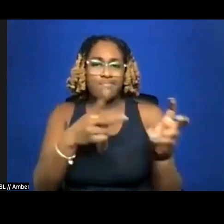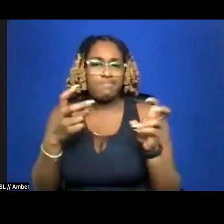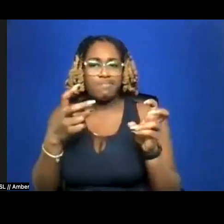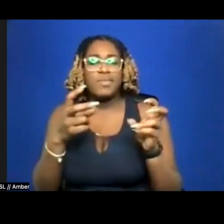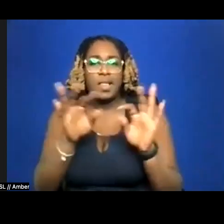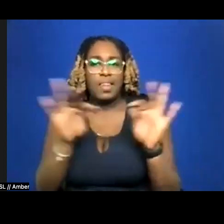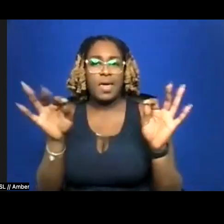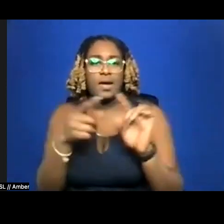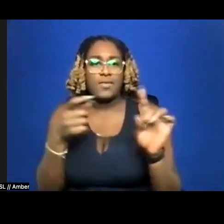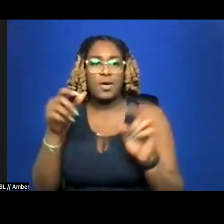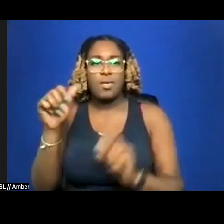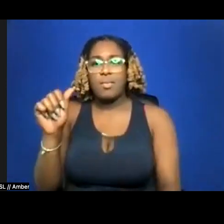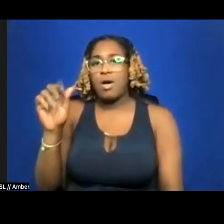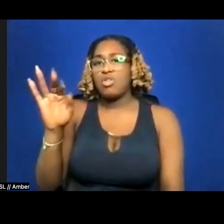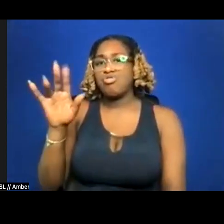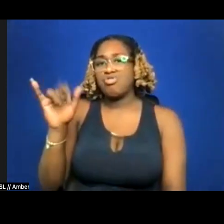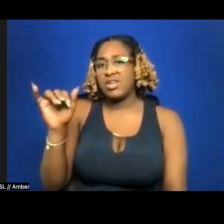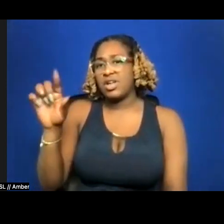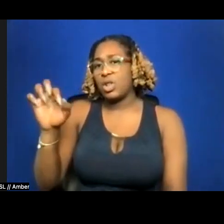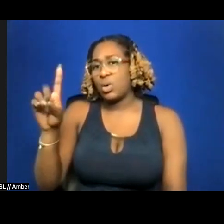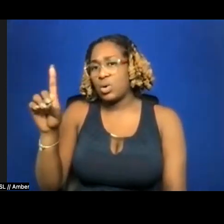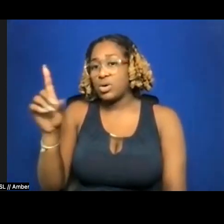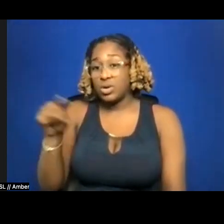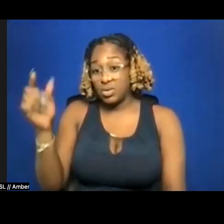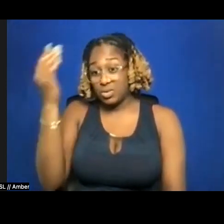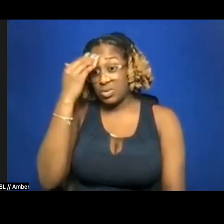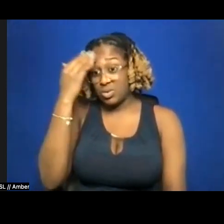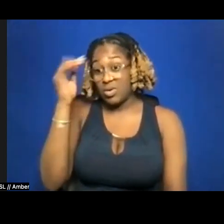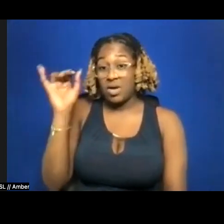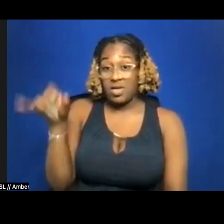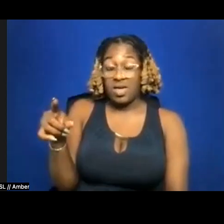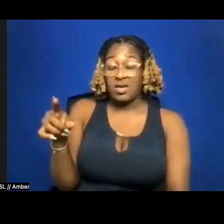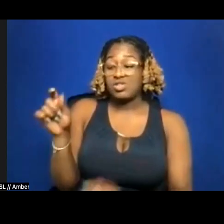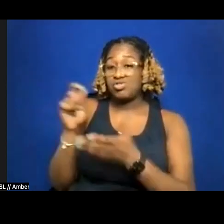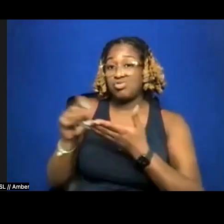Lorde, and anybody who knows me knows that she wrote in an essay, "Age, Race,